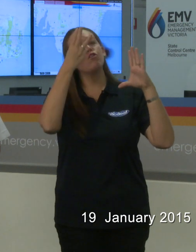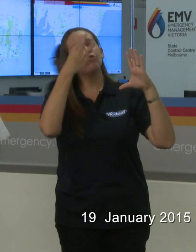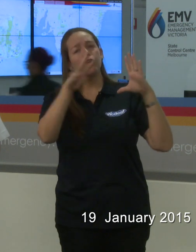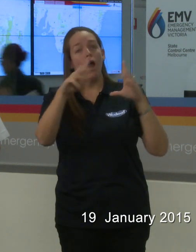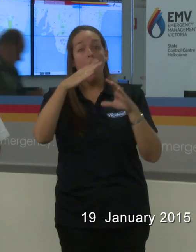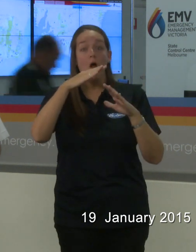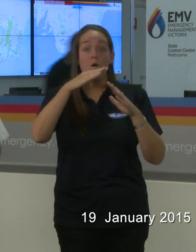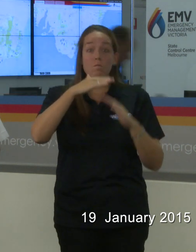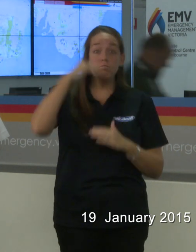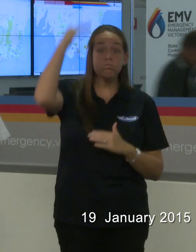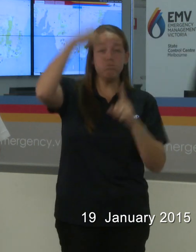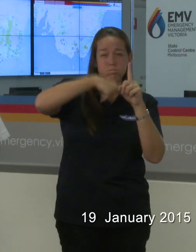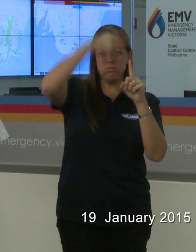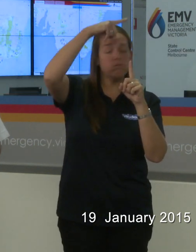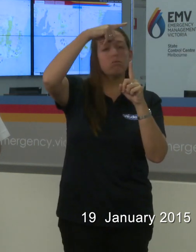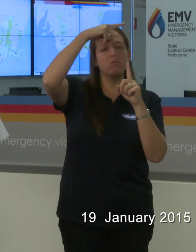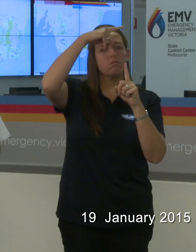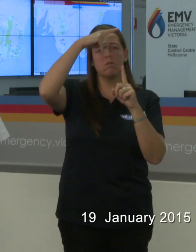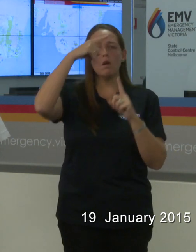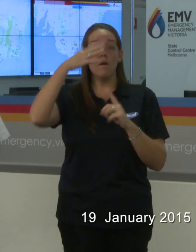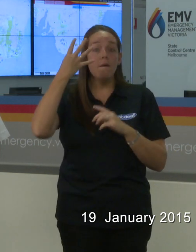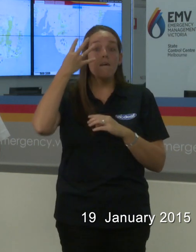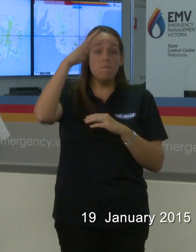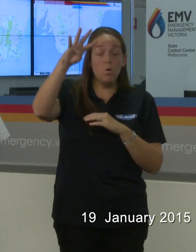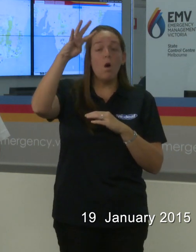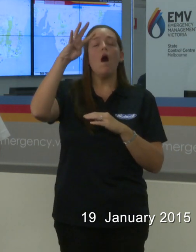to be need in the forties or even high forties before we start to see